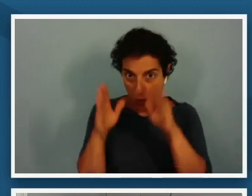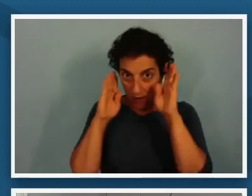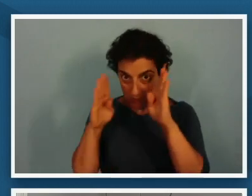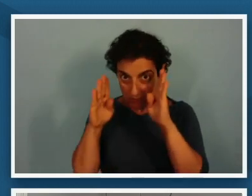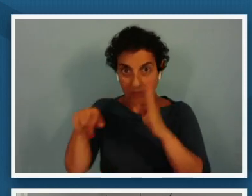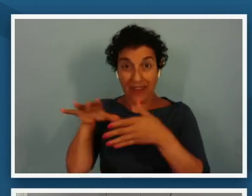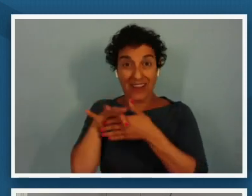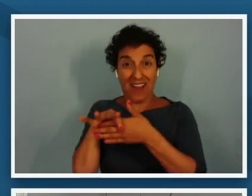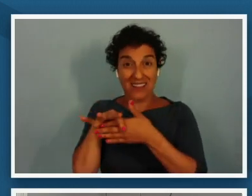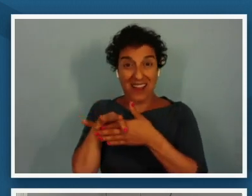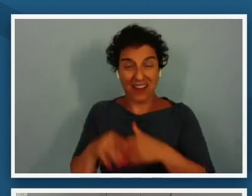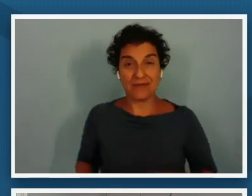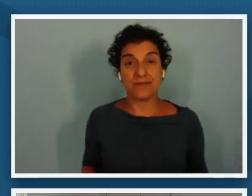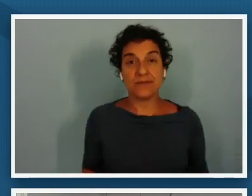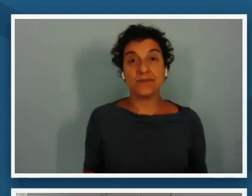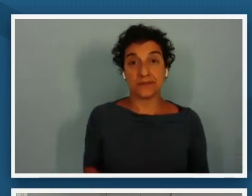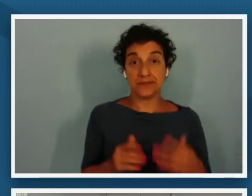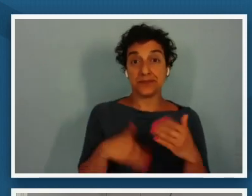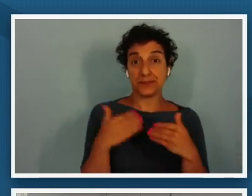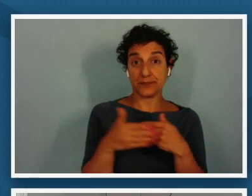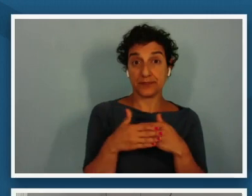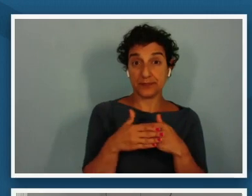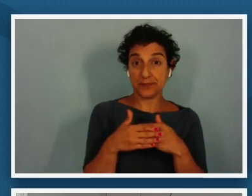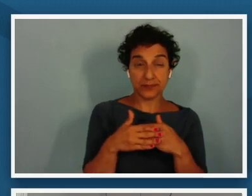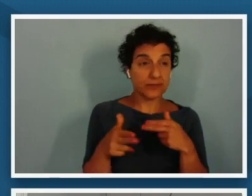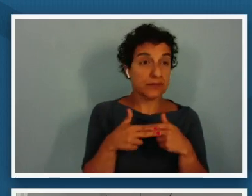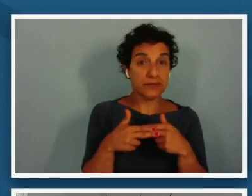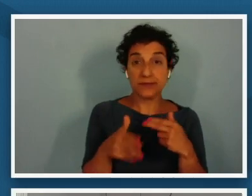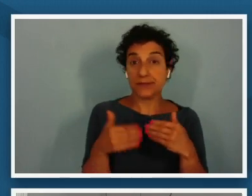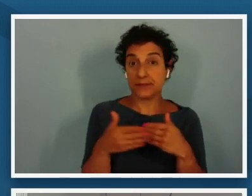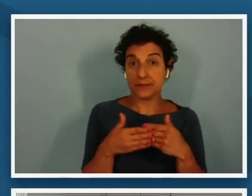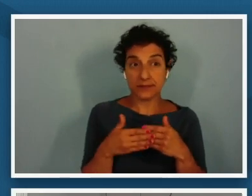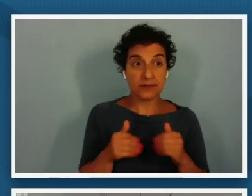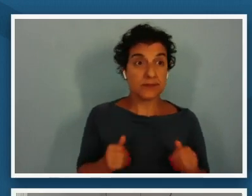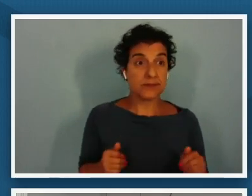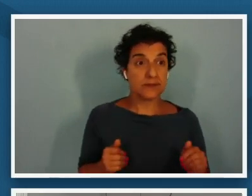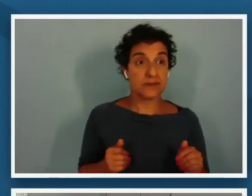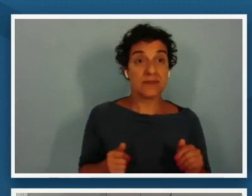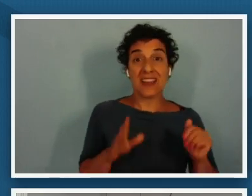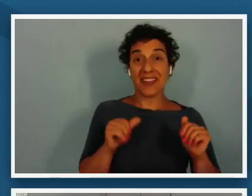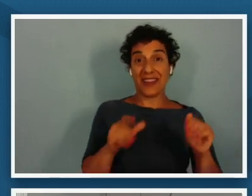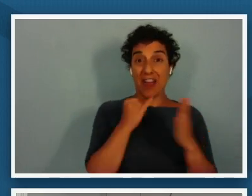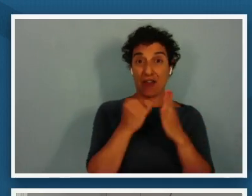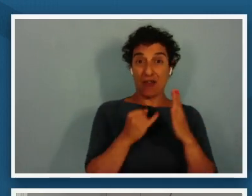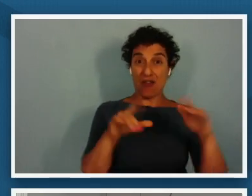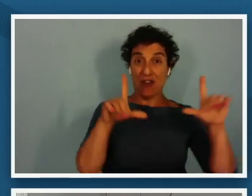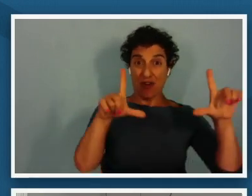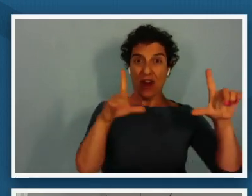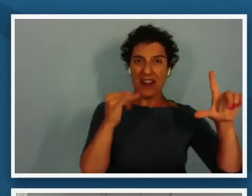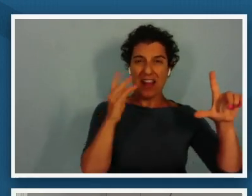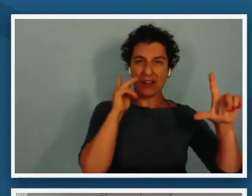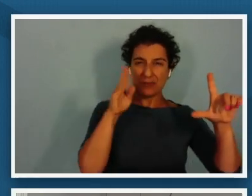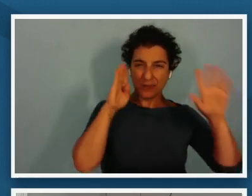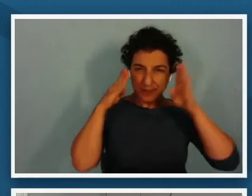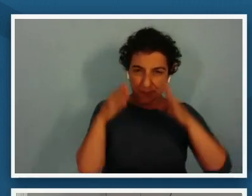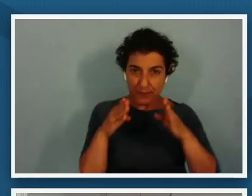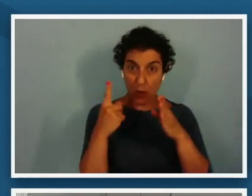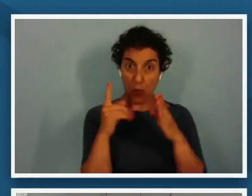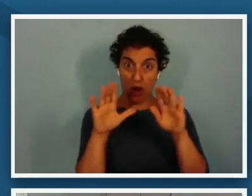move ahead one slide please we'll see one side of the artwork and in this